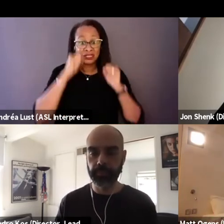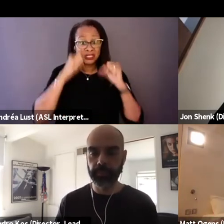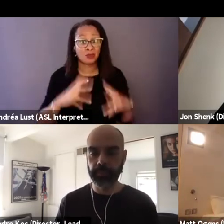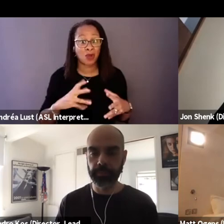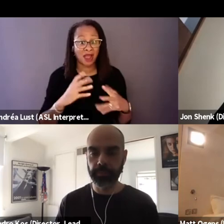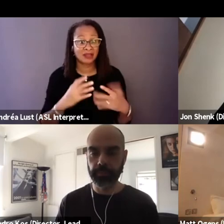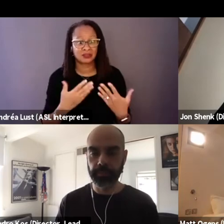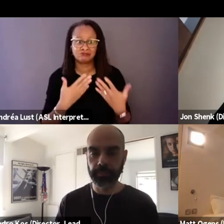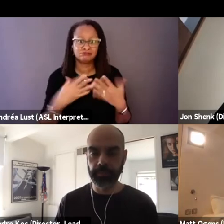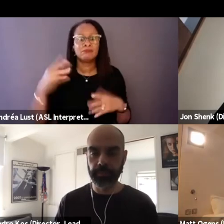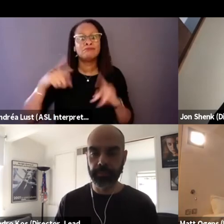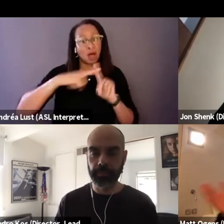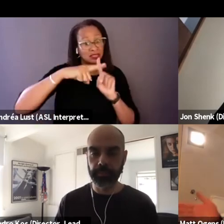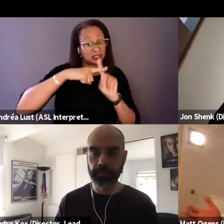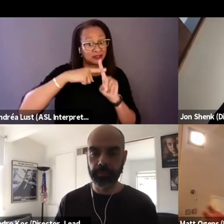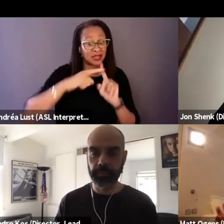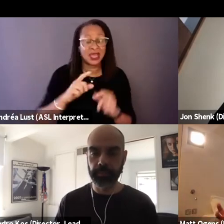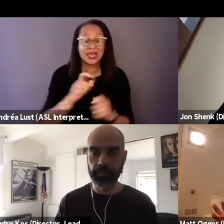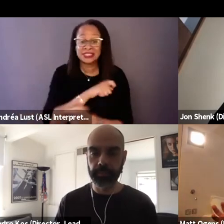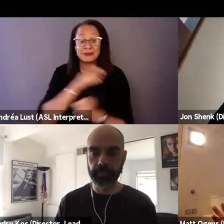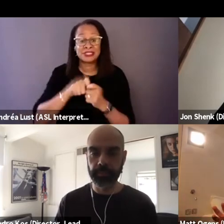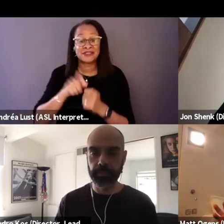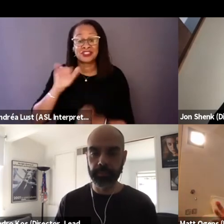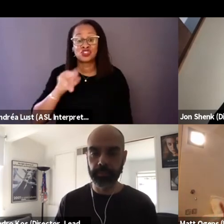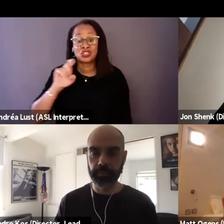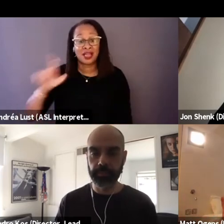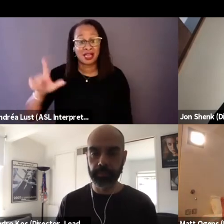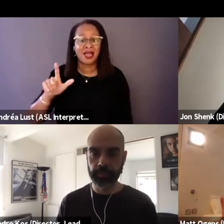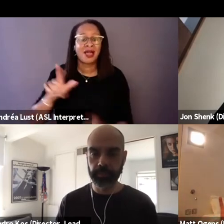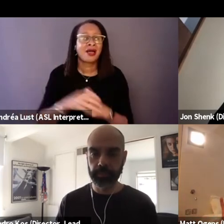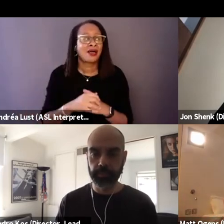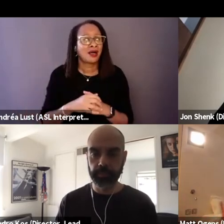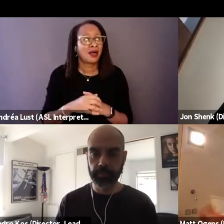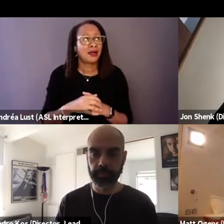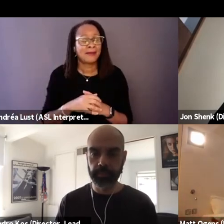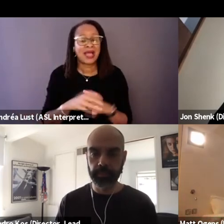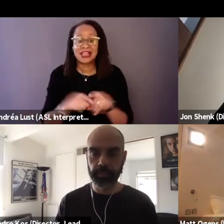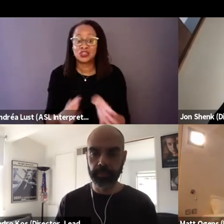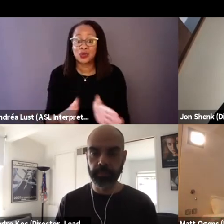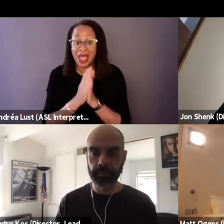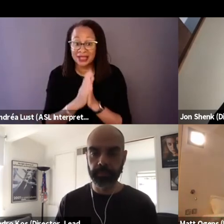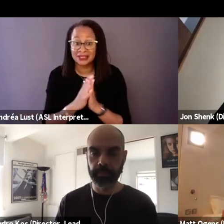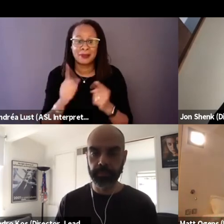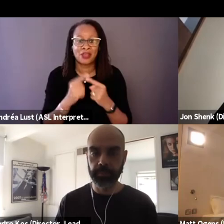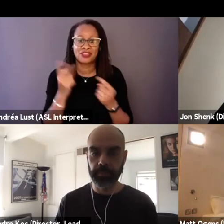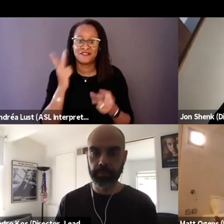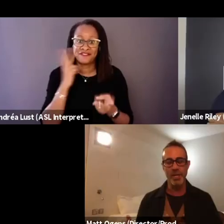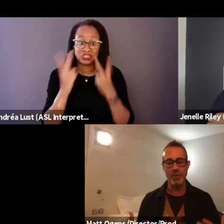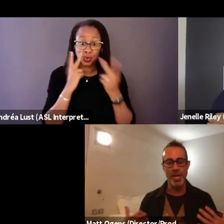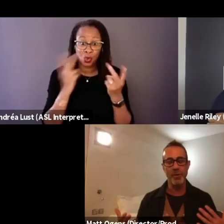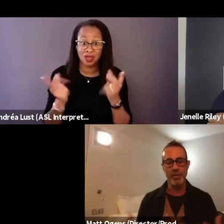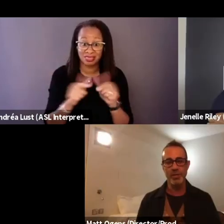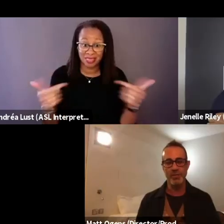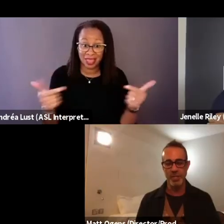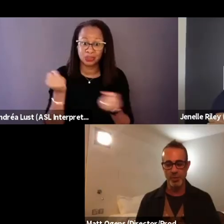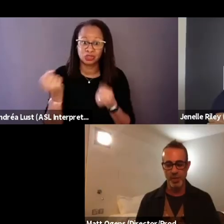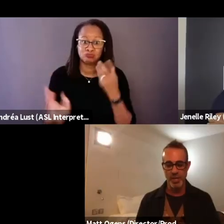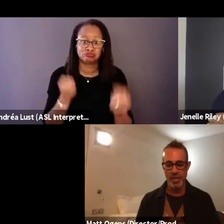especially Jenelle, as you asked earlier about the visual and language up, but how the film language, how it looked visually.